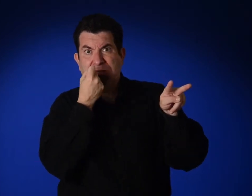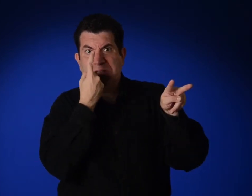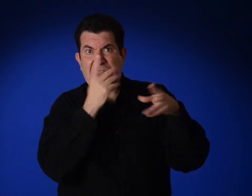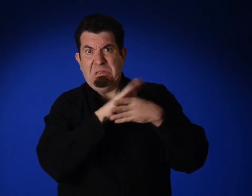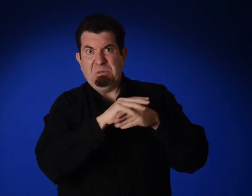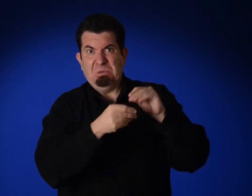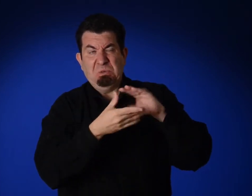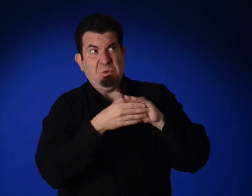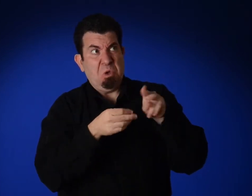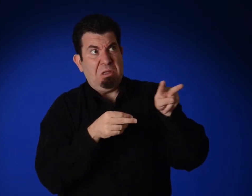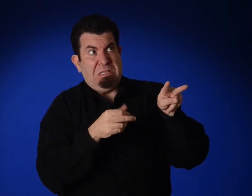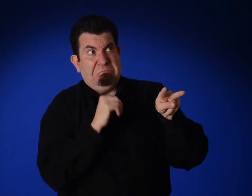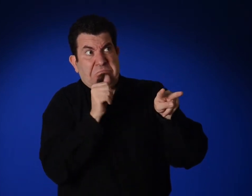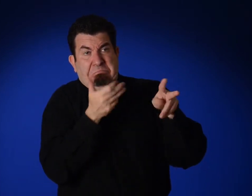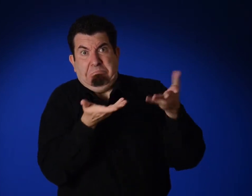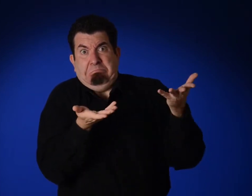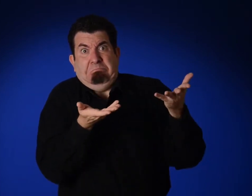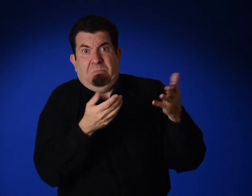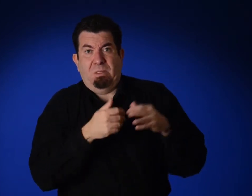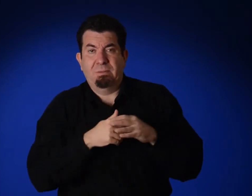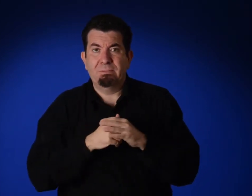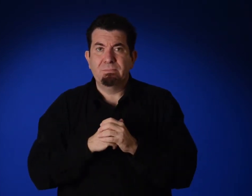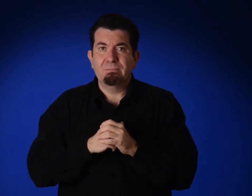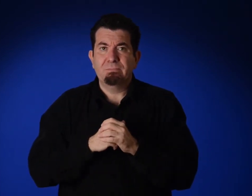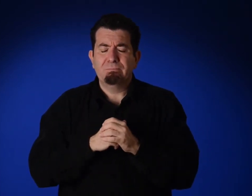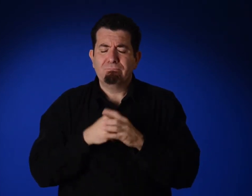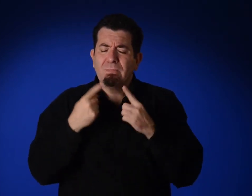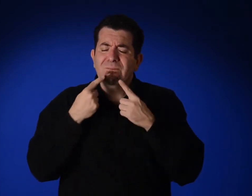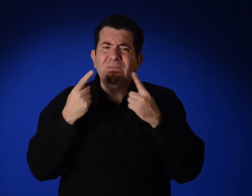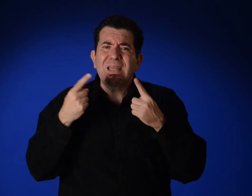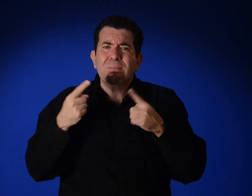It was considered strange because the viewers couldn’t look at the picture and understand the back story.